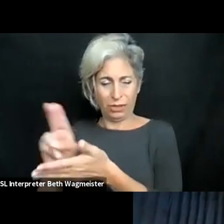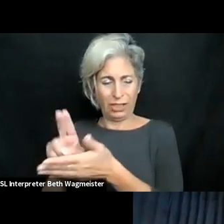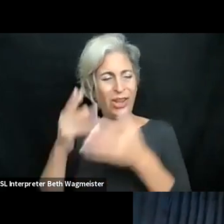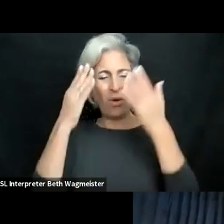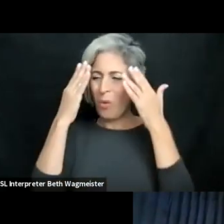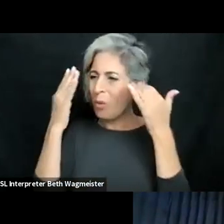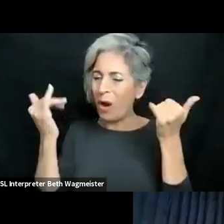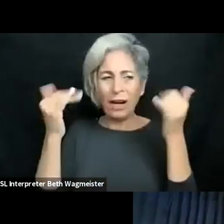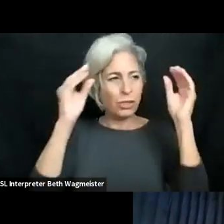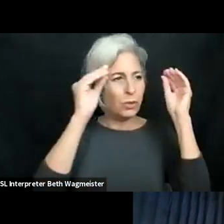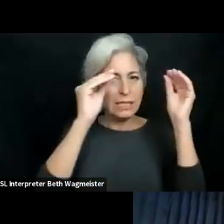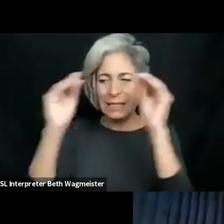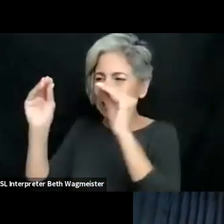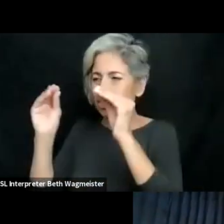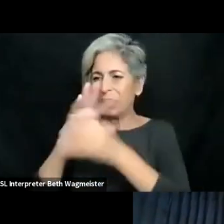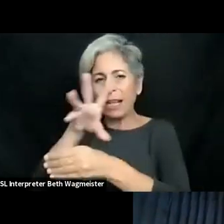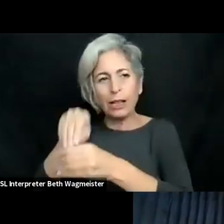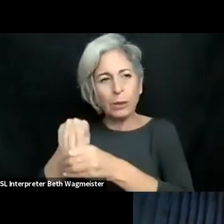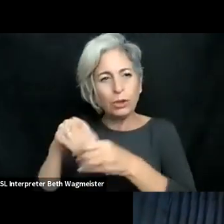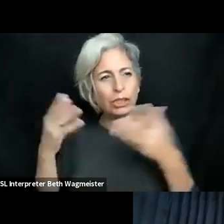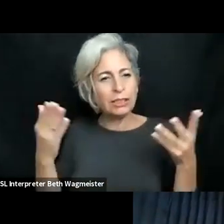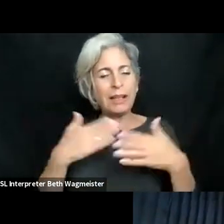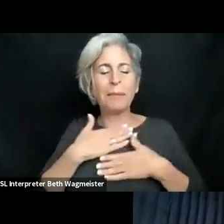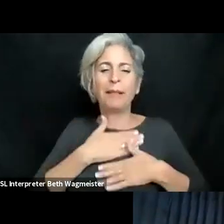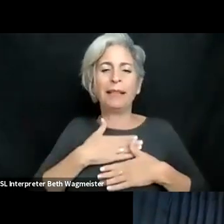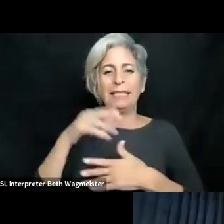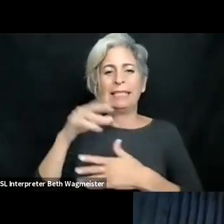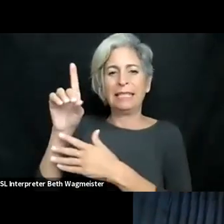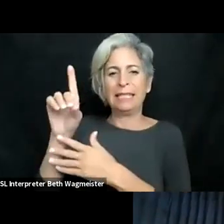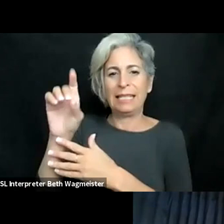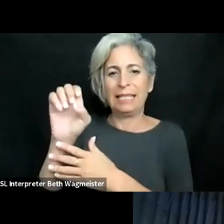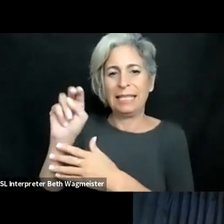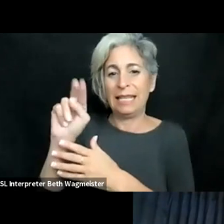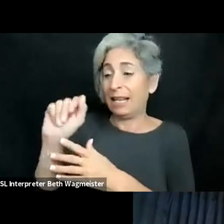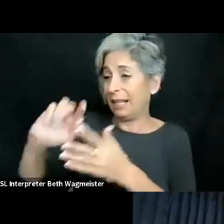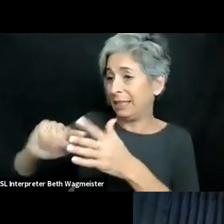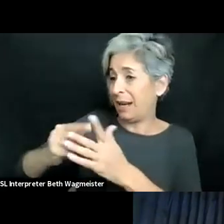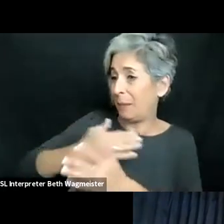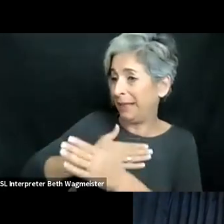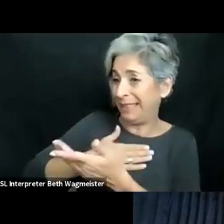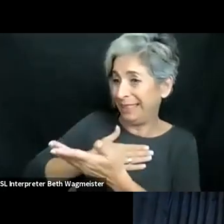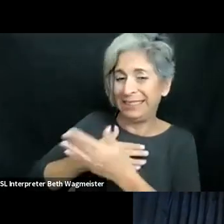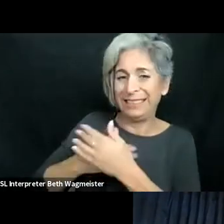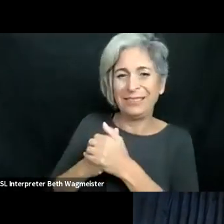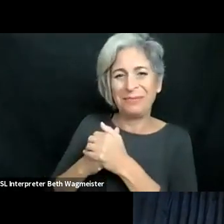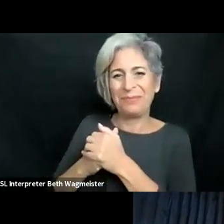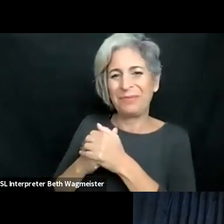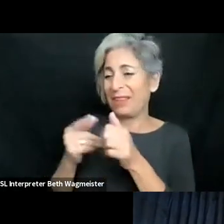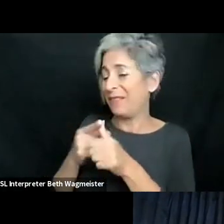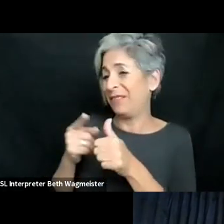external bodies or even the demands of your own university. Why are you teaching digital